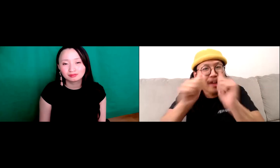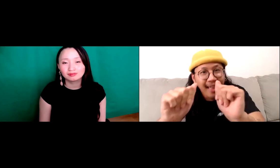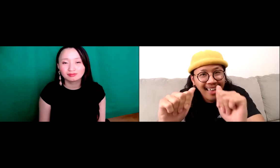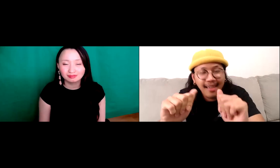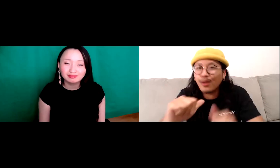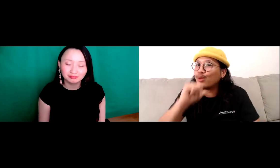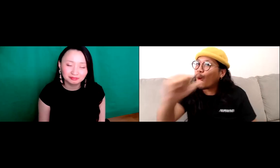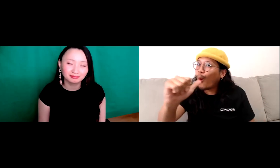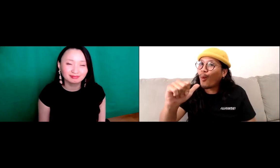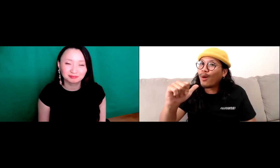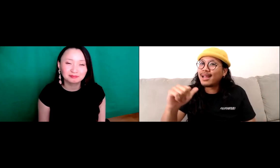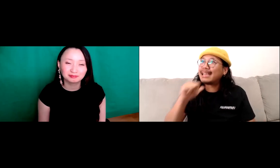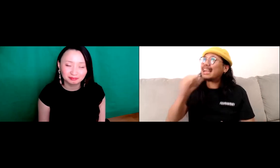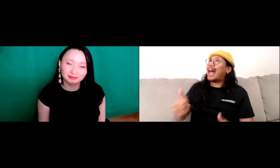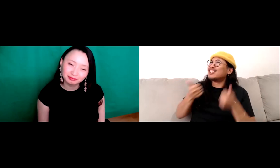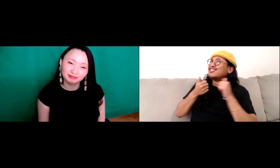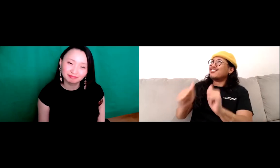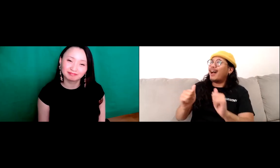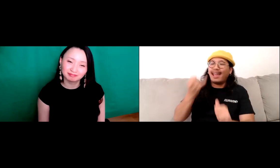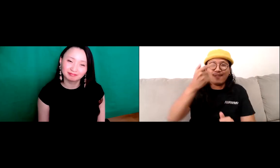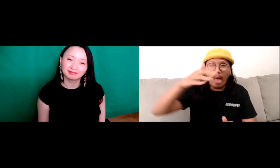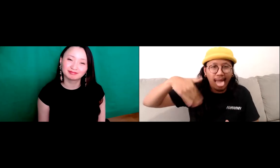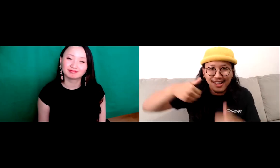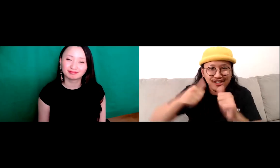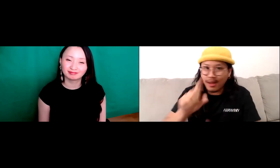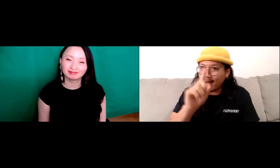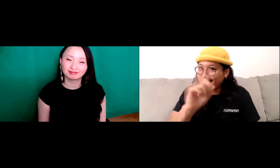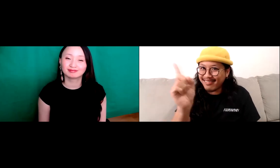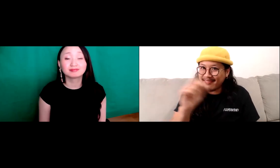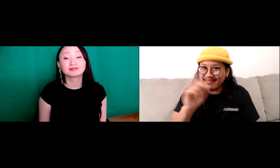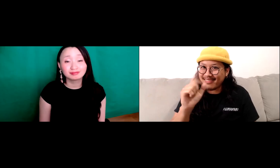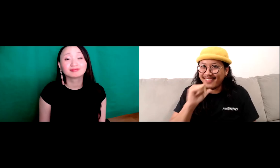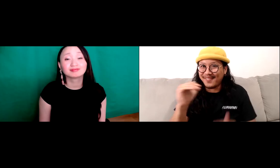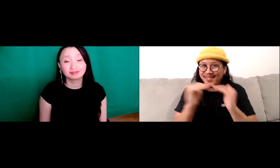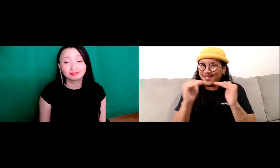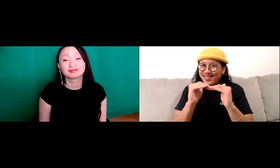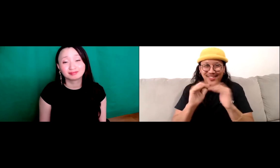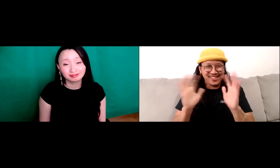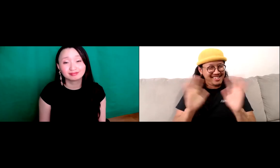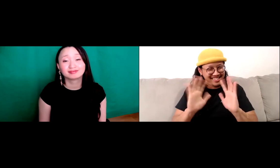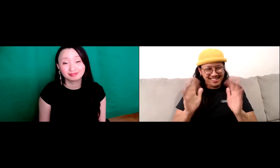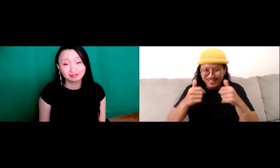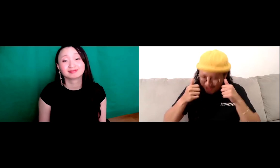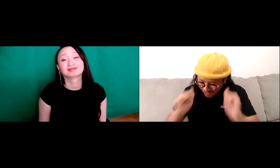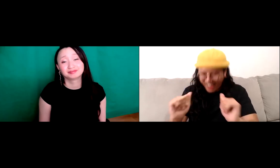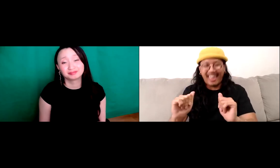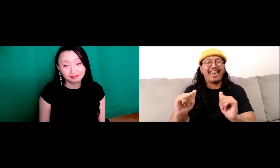Do not be afraid to try new things. I mean if you haven't tried it, you know, put yourself